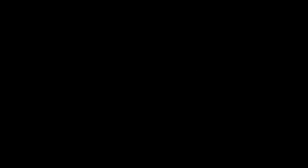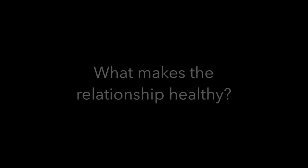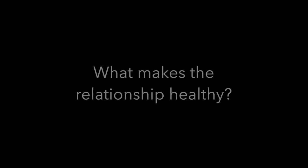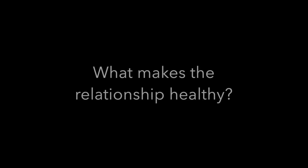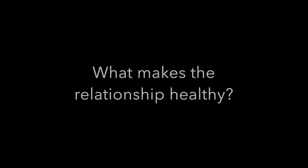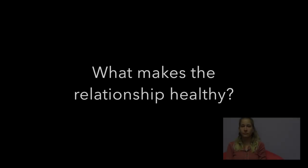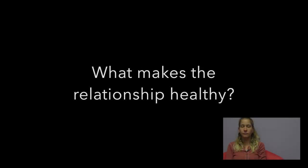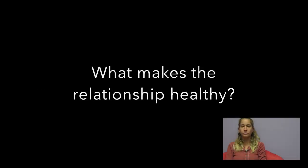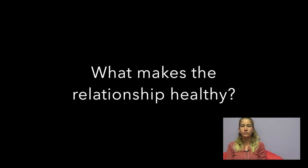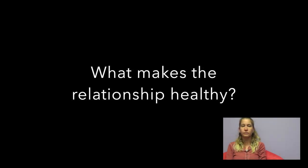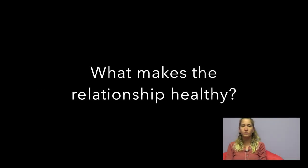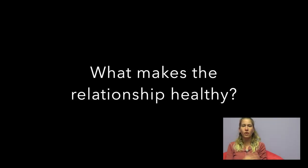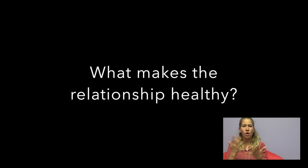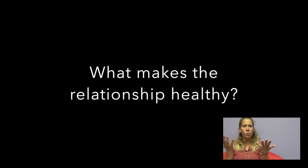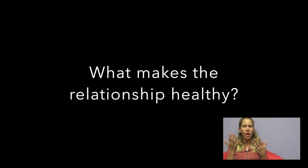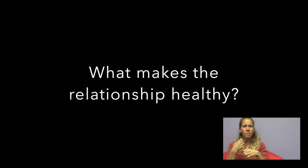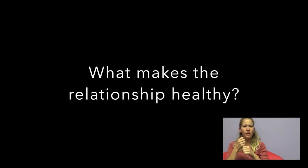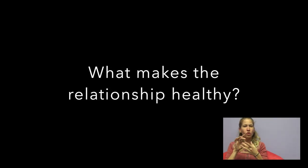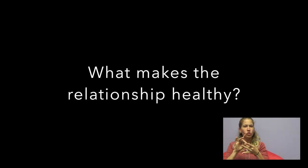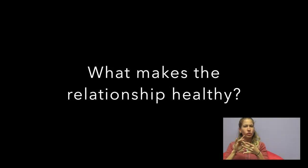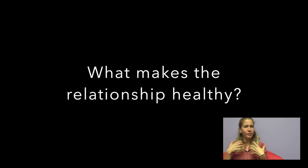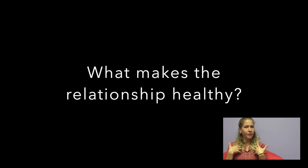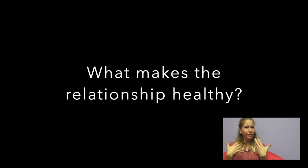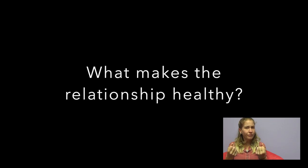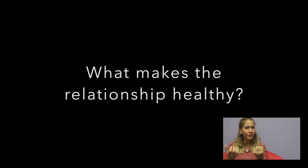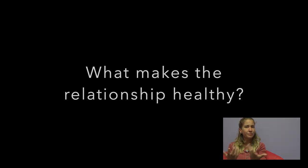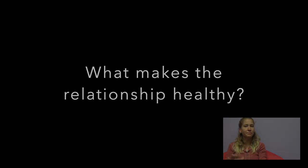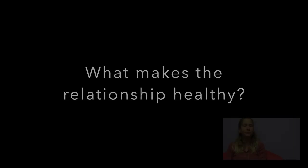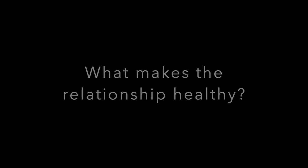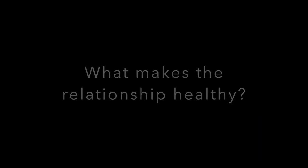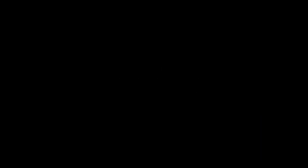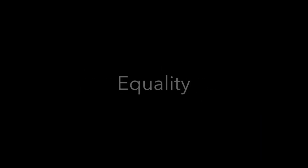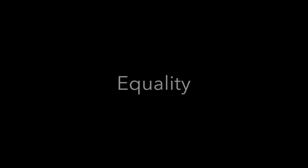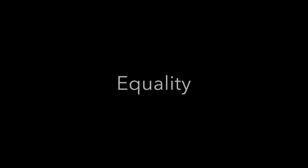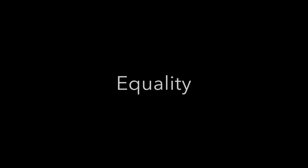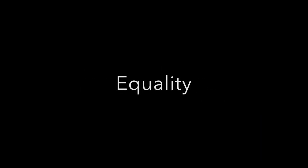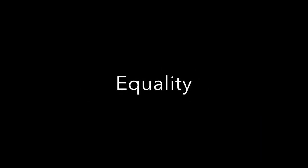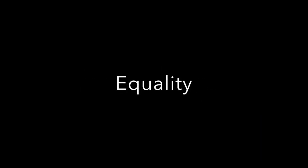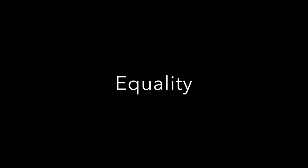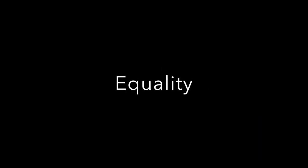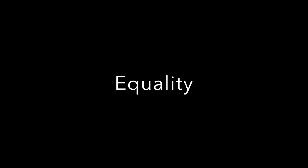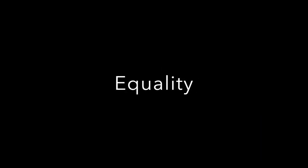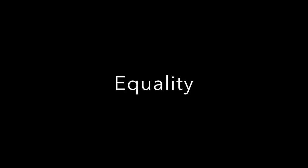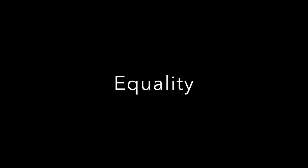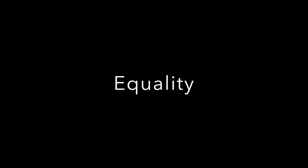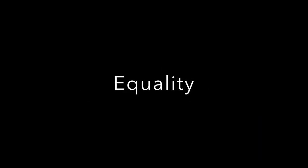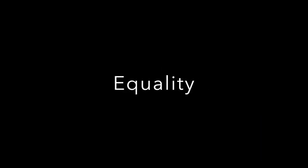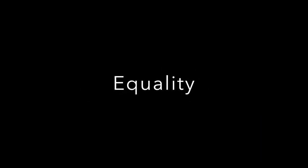What makes the relationship healthy? Equality